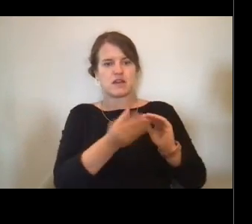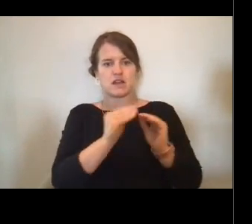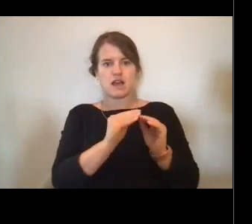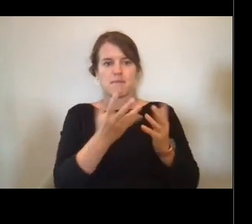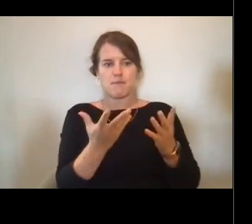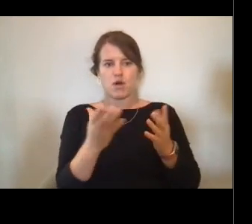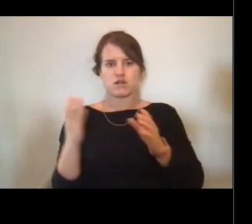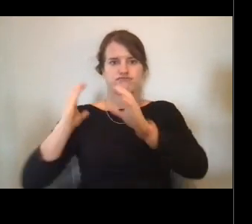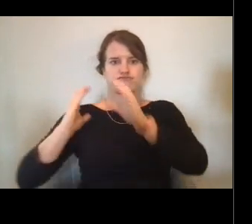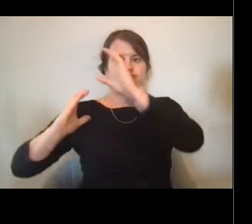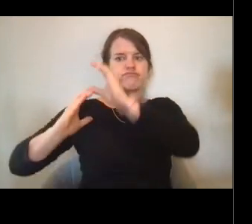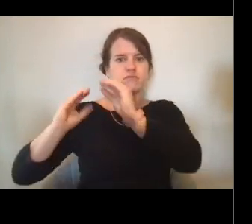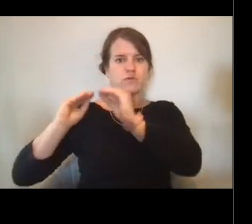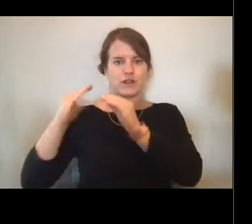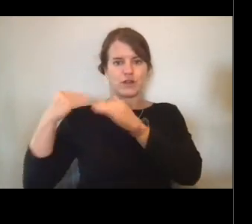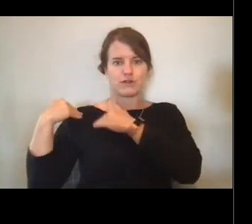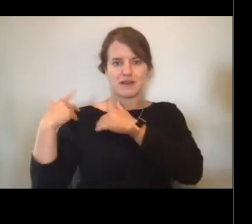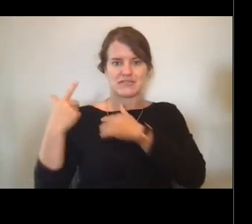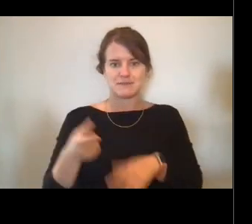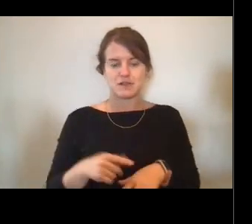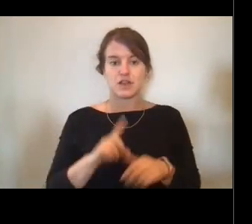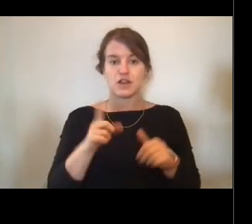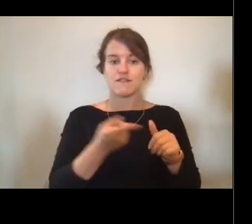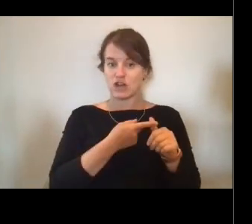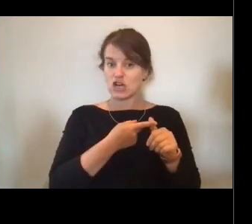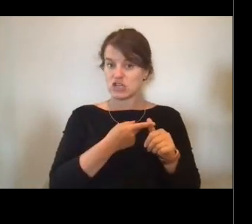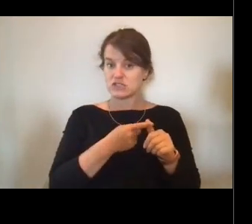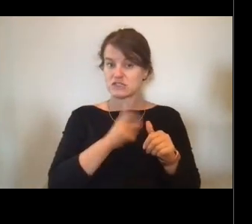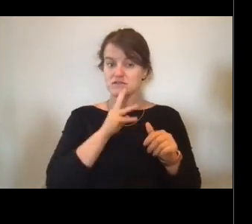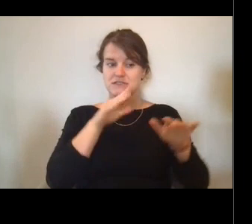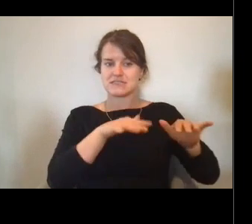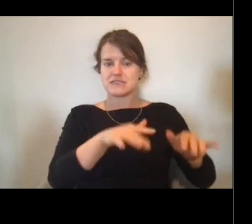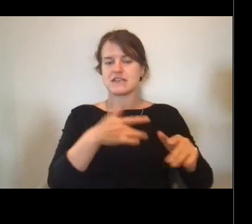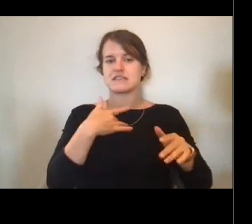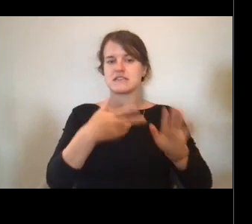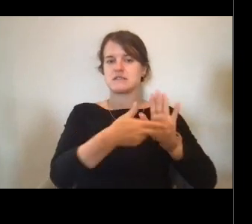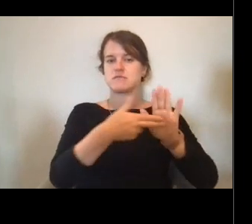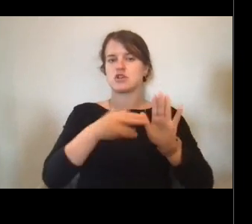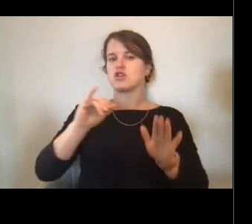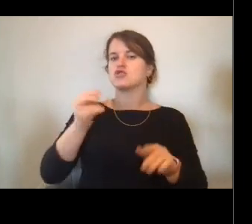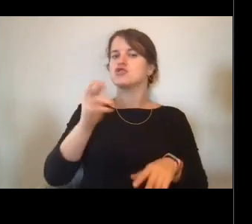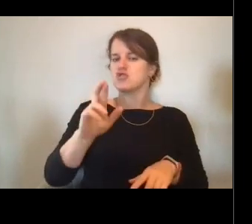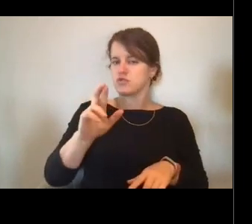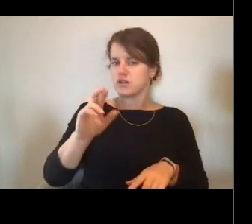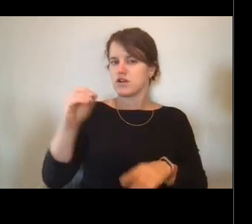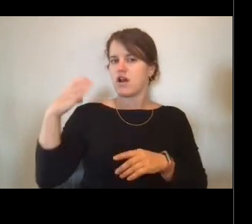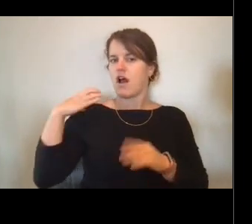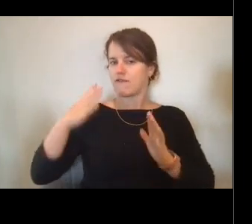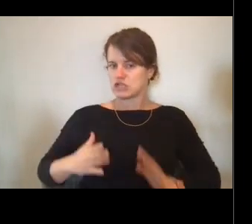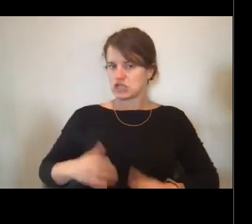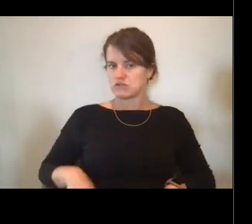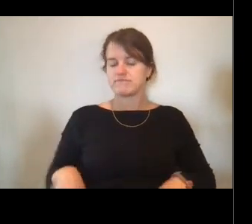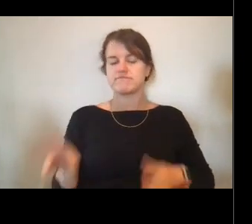So your first sea tour, you're considered a junior officer and your focus is learning how to drive the ship